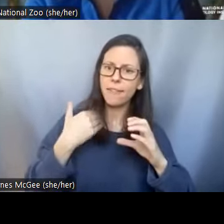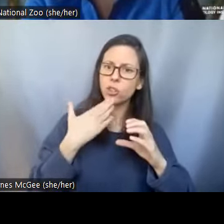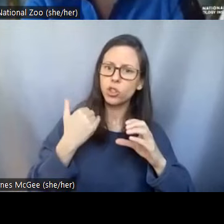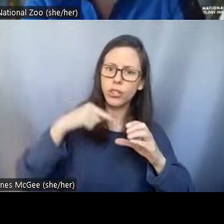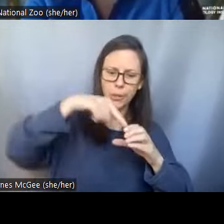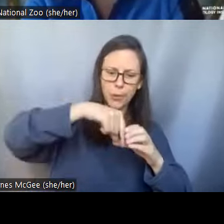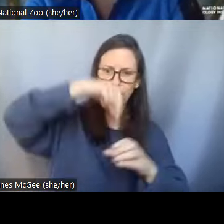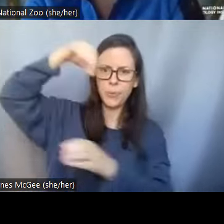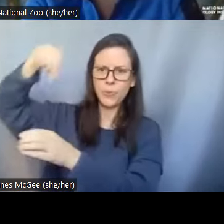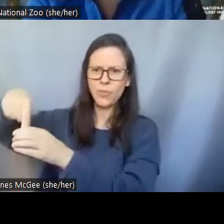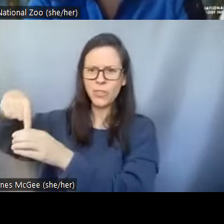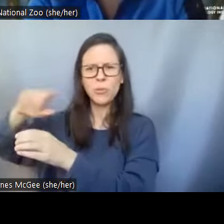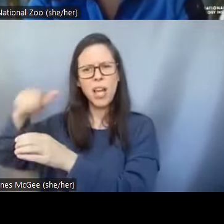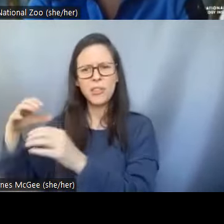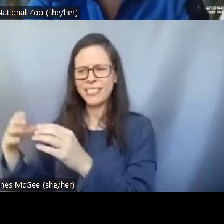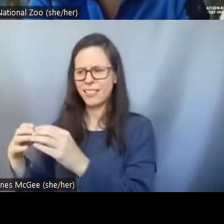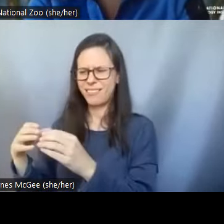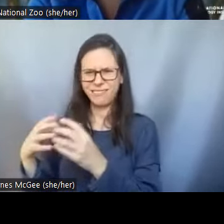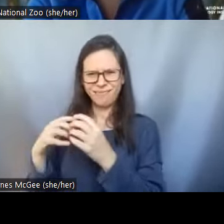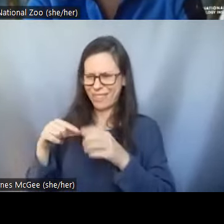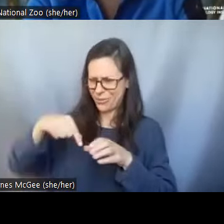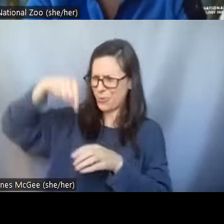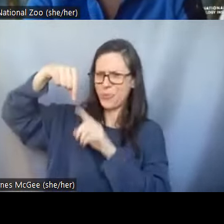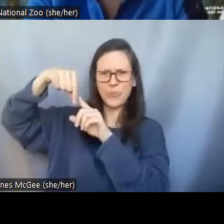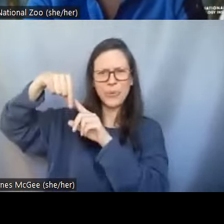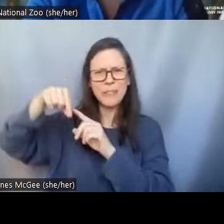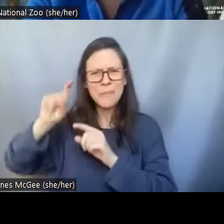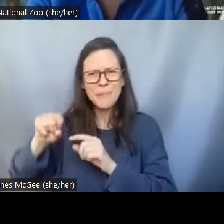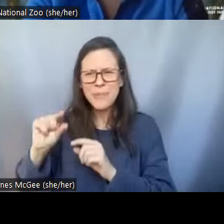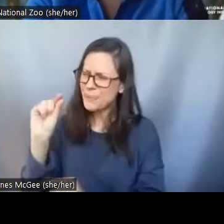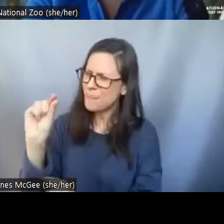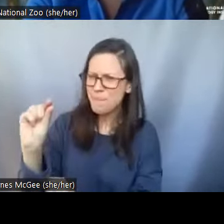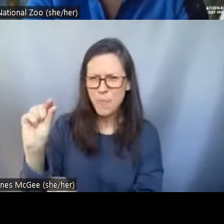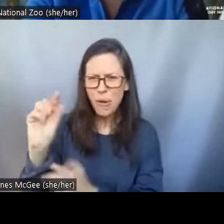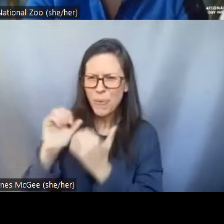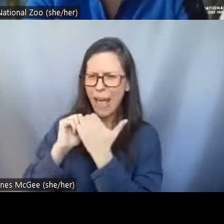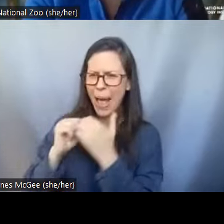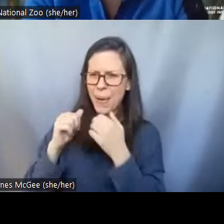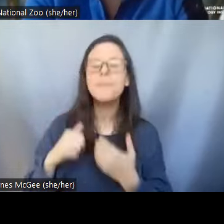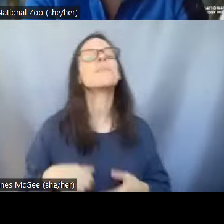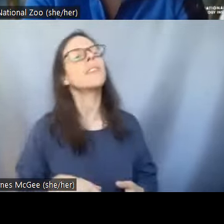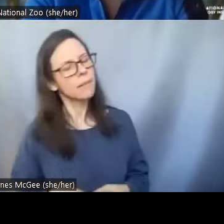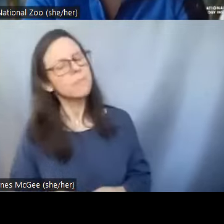actually several different methods that scientists are trying to deliver this sugar into the cells.